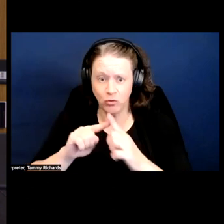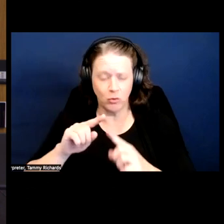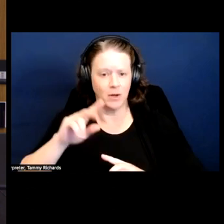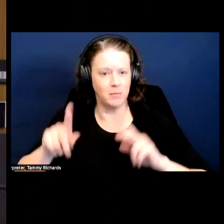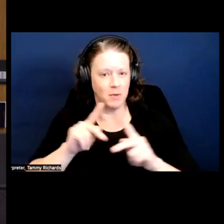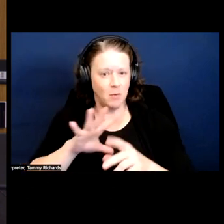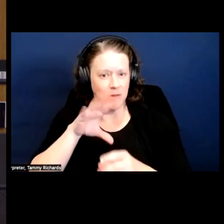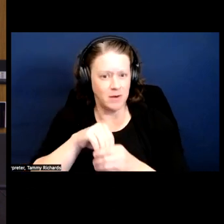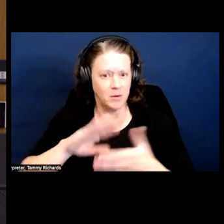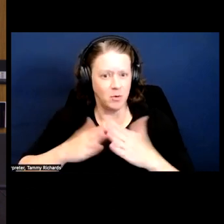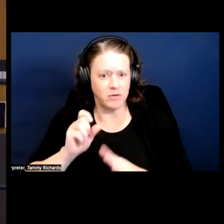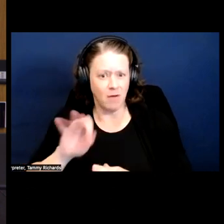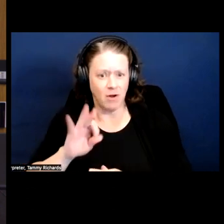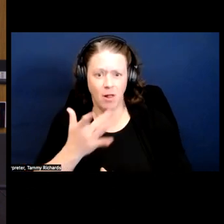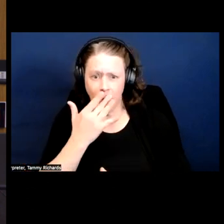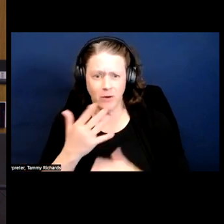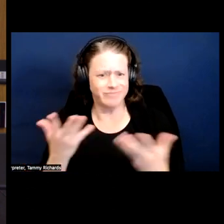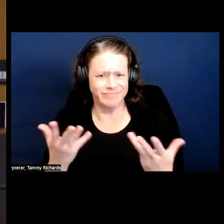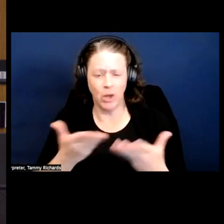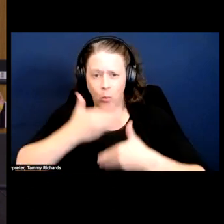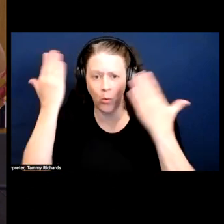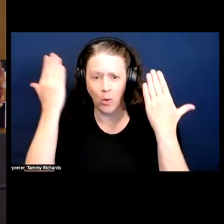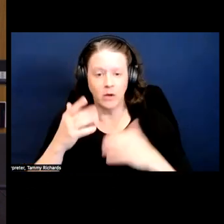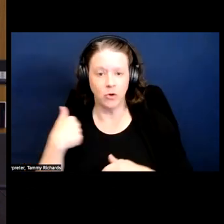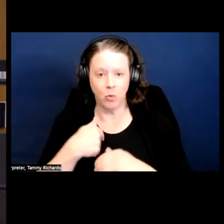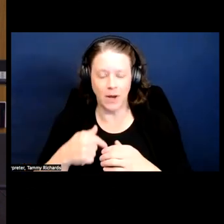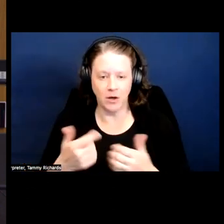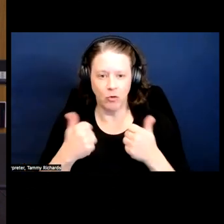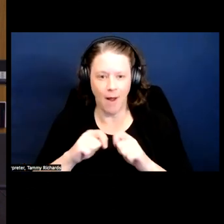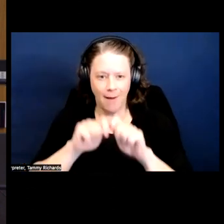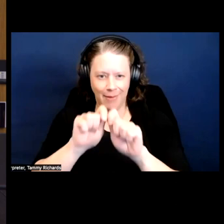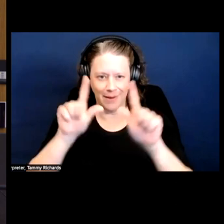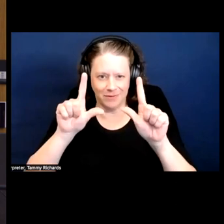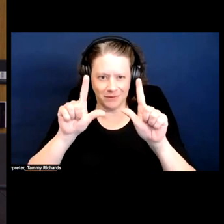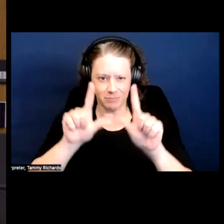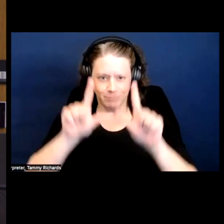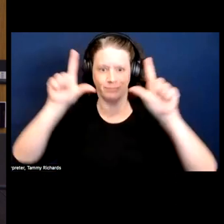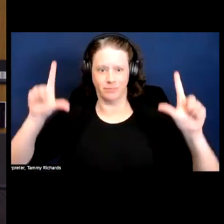So I think it's important we are expanding our lens to bring folks in so that we can